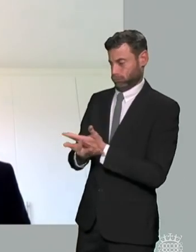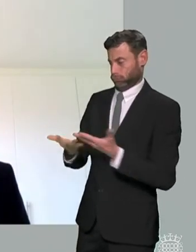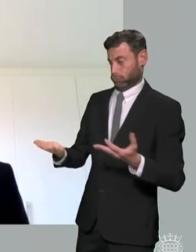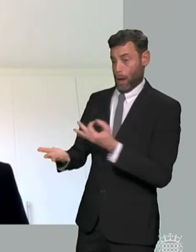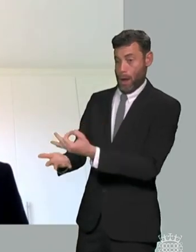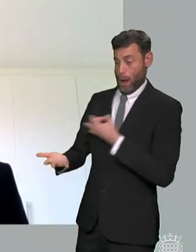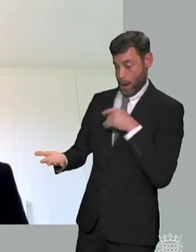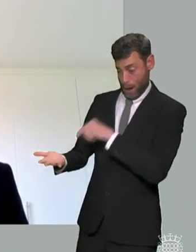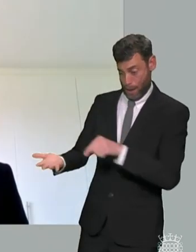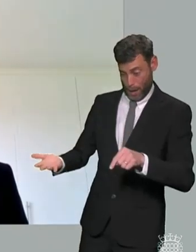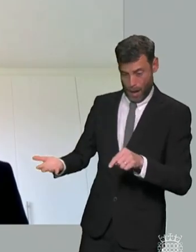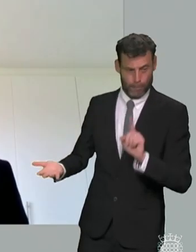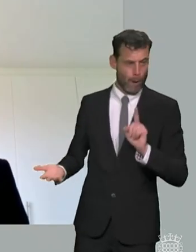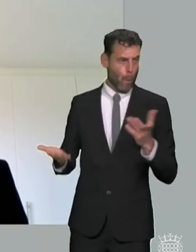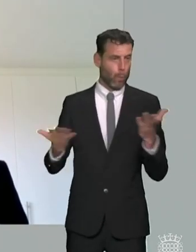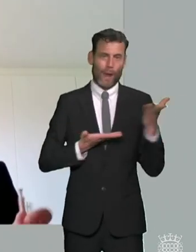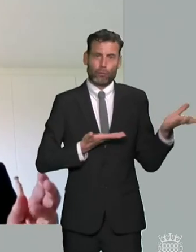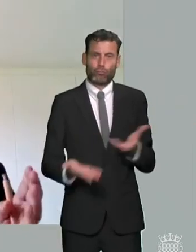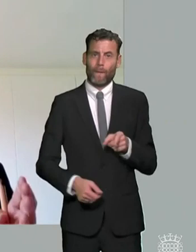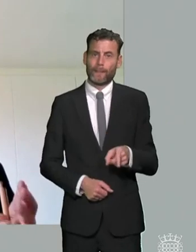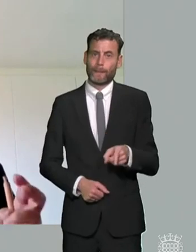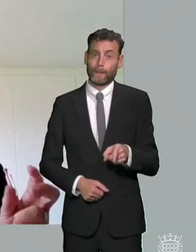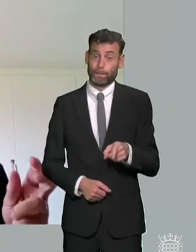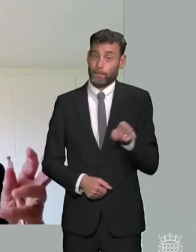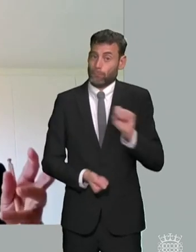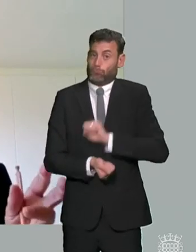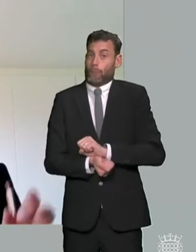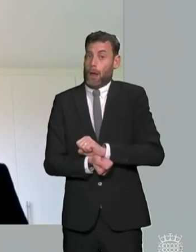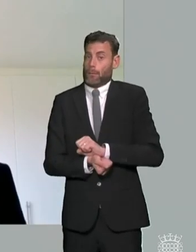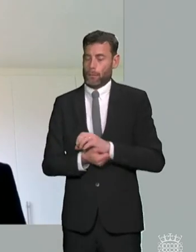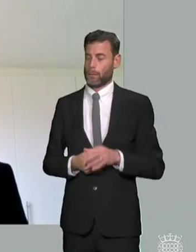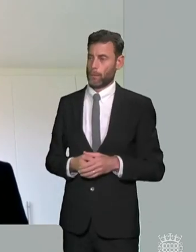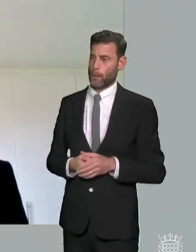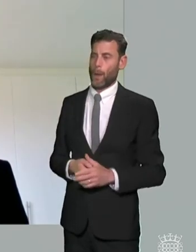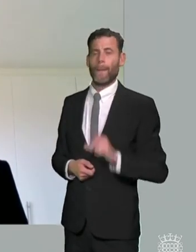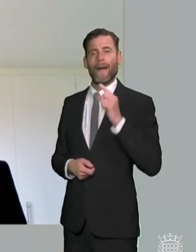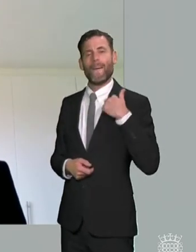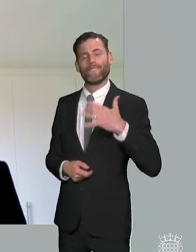agree with your analysis and i think in terms of areas where we could improve now what we sometimes